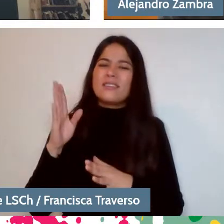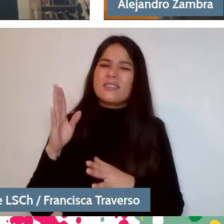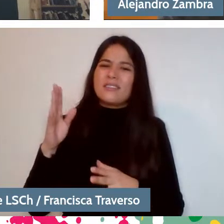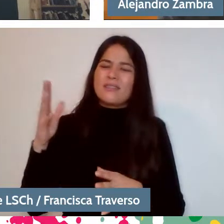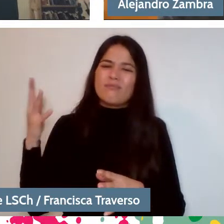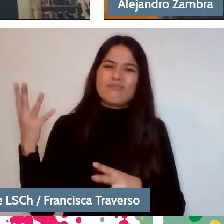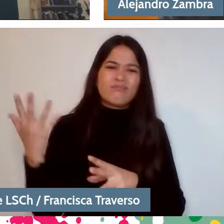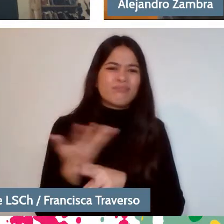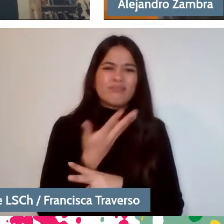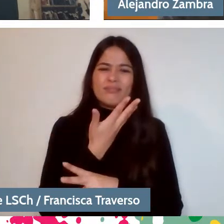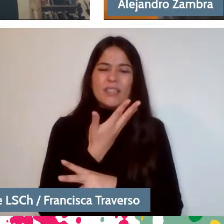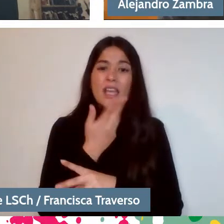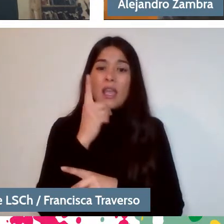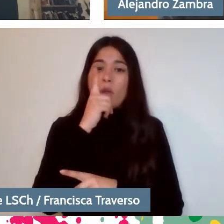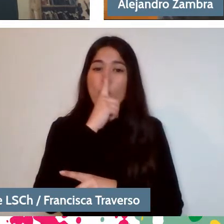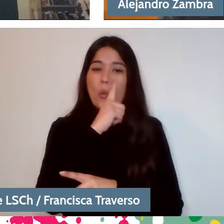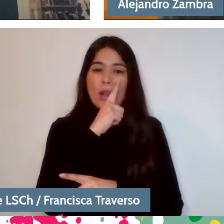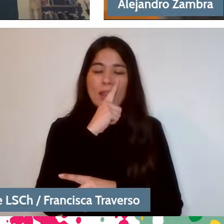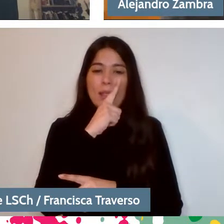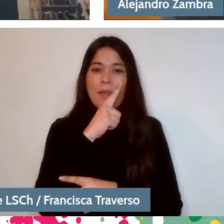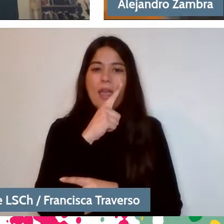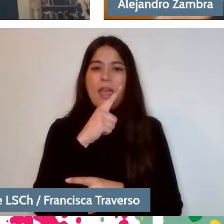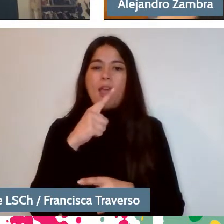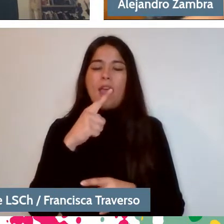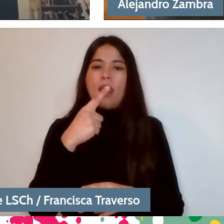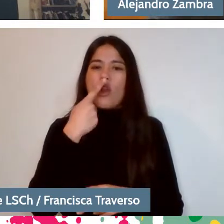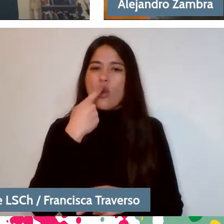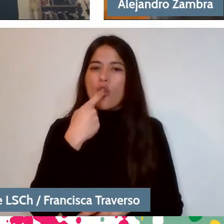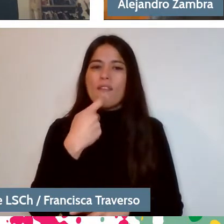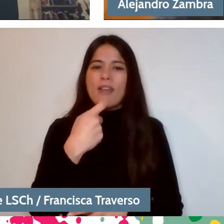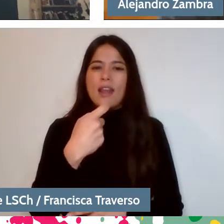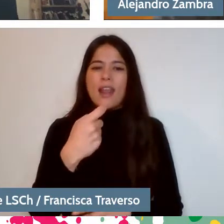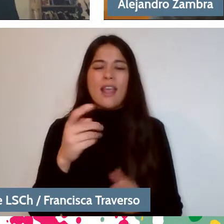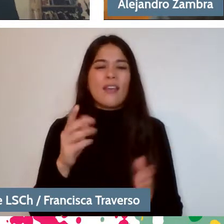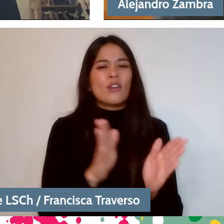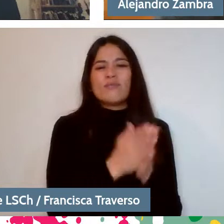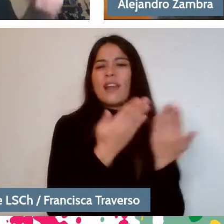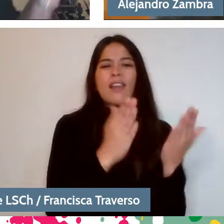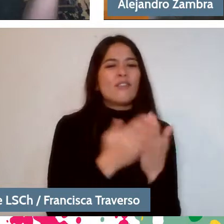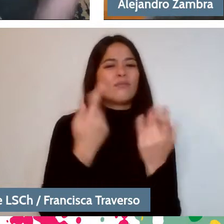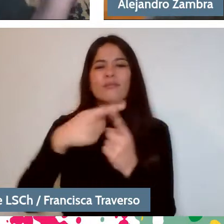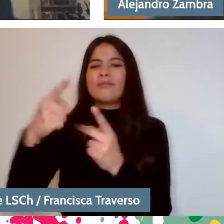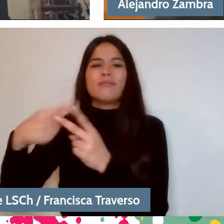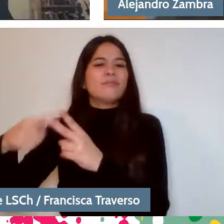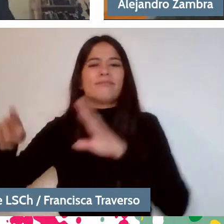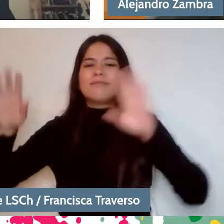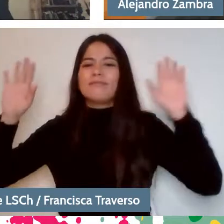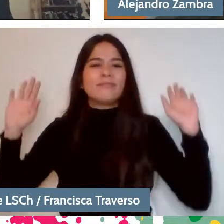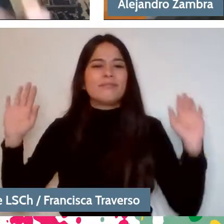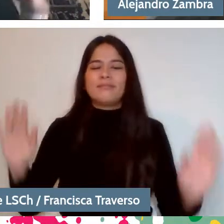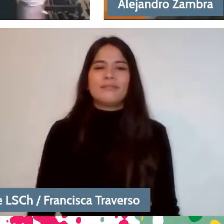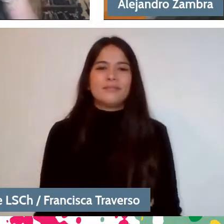And this last novel... Well, each book is different. No, but it's nice,